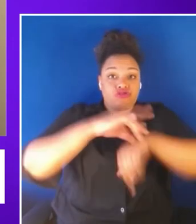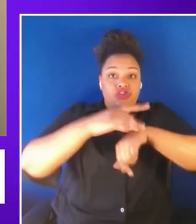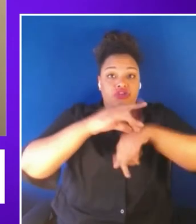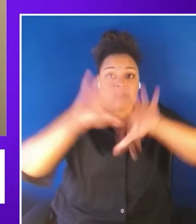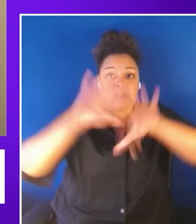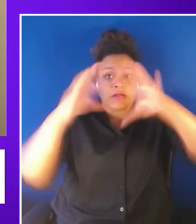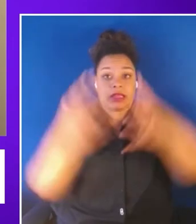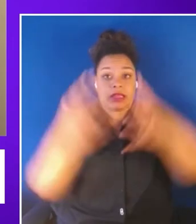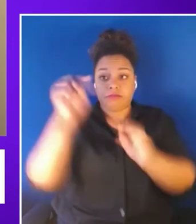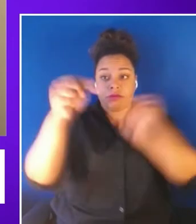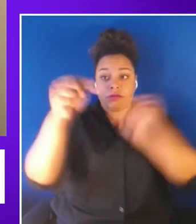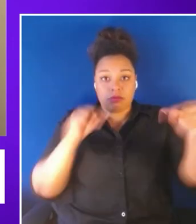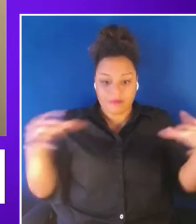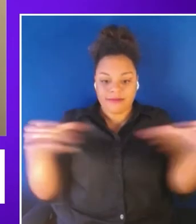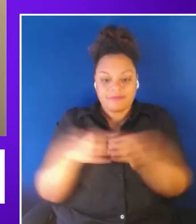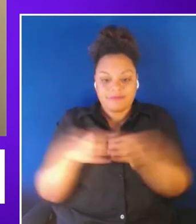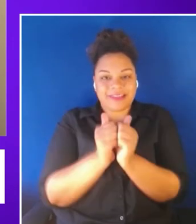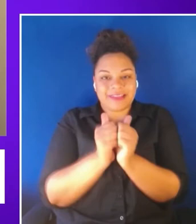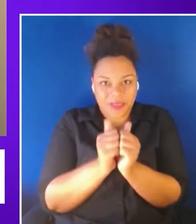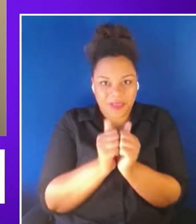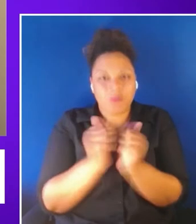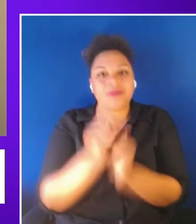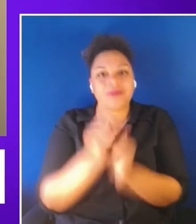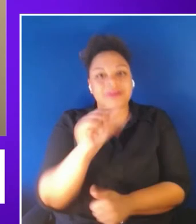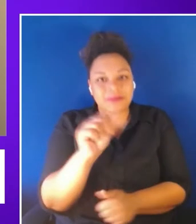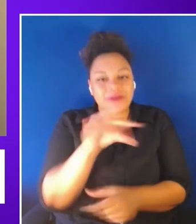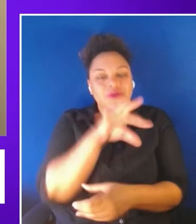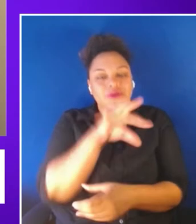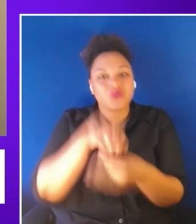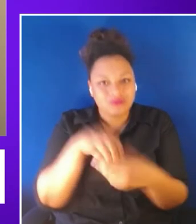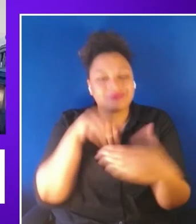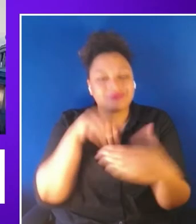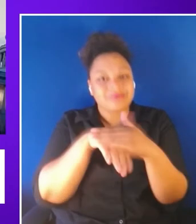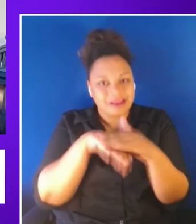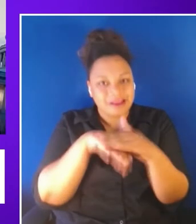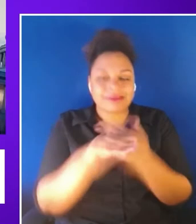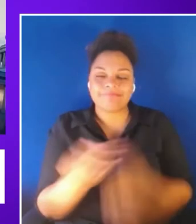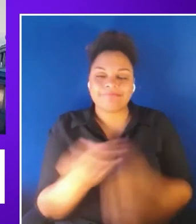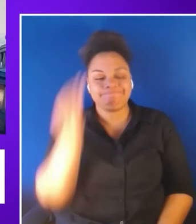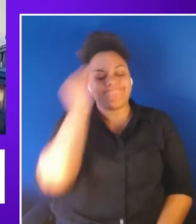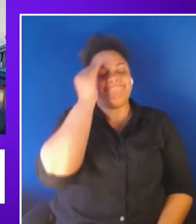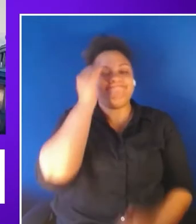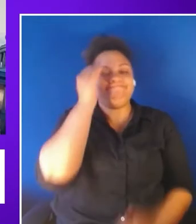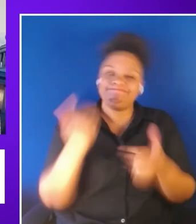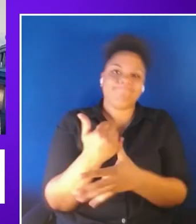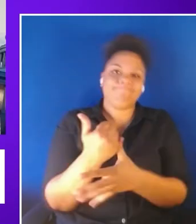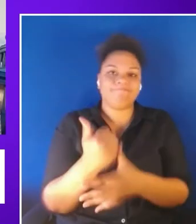with disability inclusion and accessibility in mind. And now we'd like to welcome our keynote